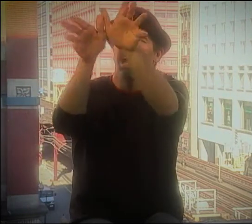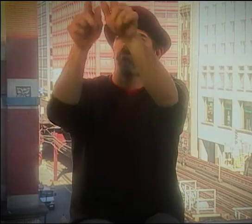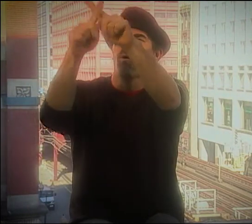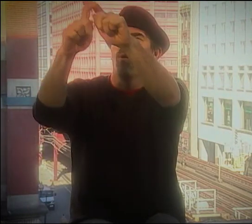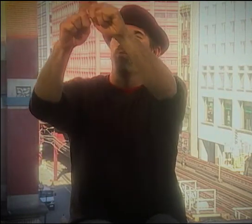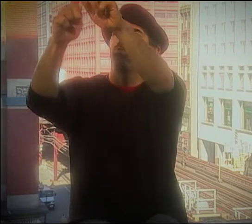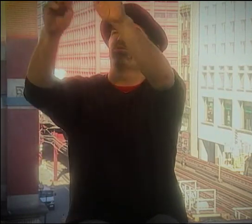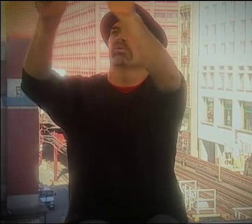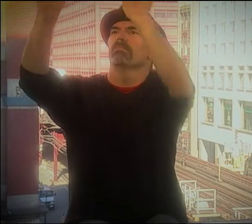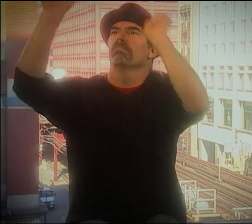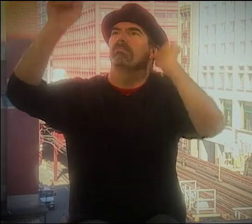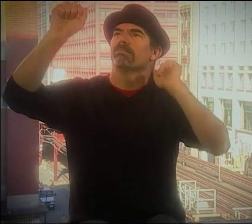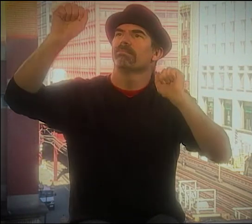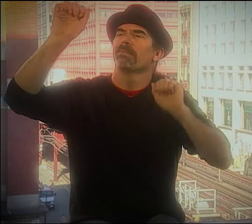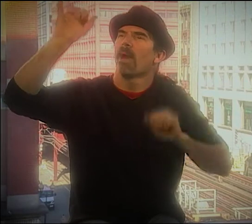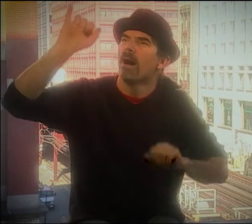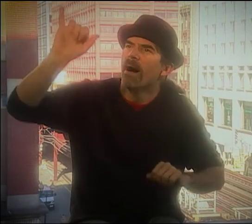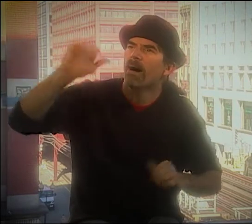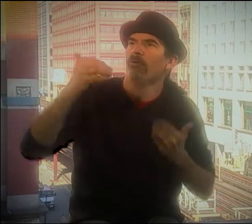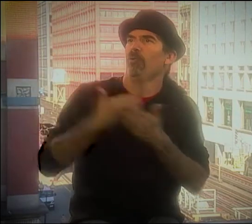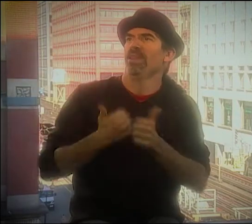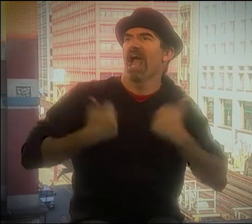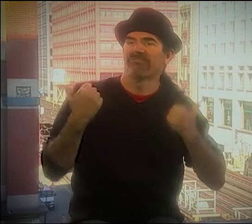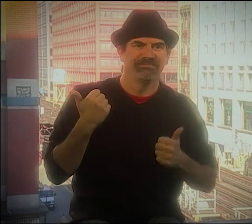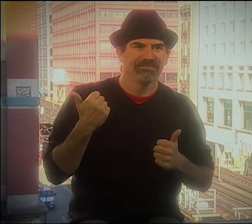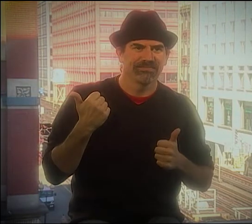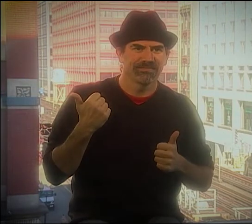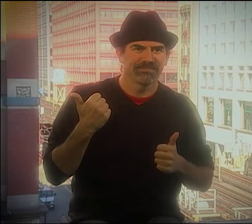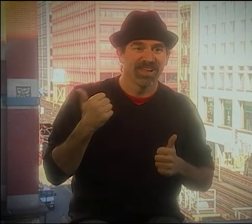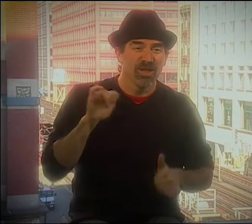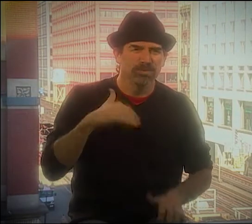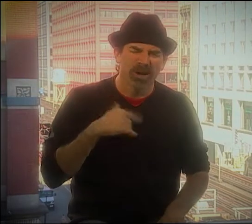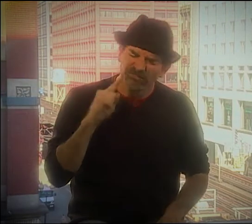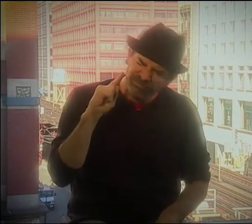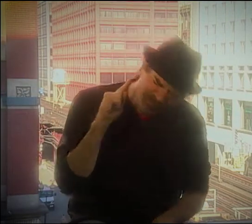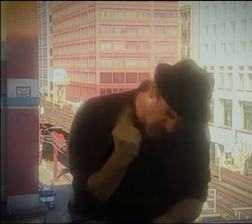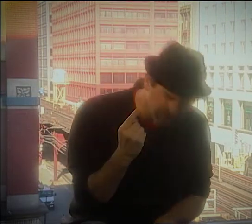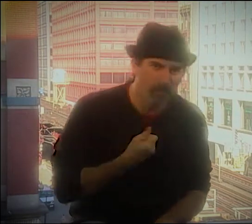THIS DRAGON THAT FLEW AWAY. IT HAD A NEW LIFE.